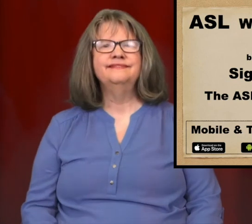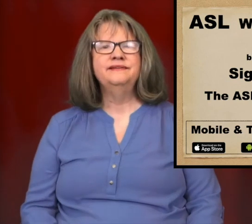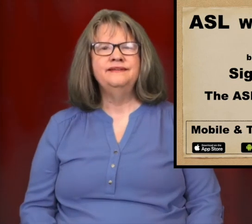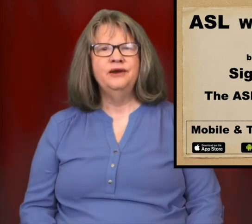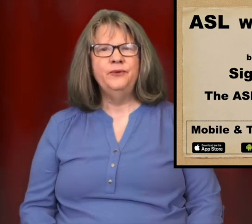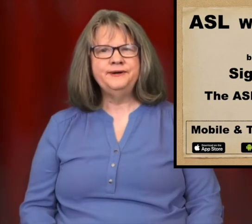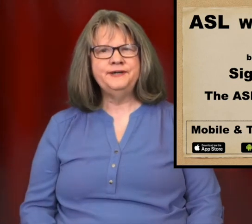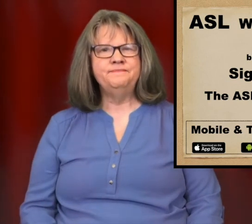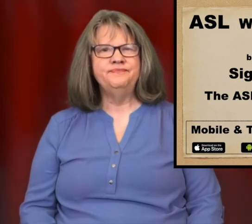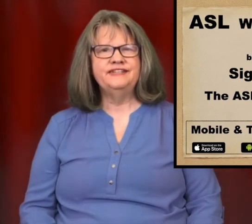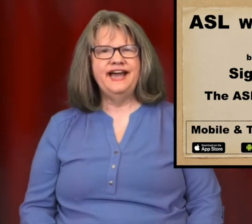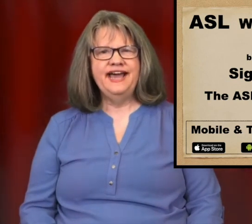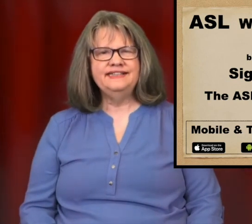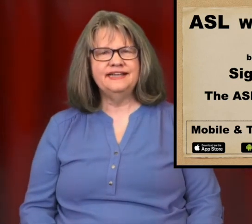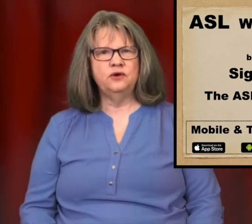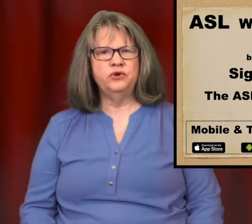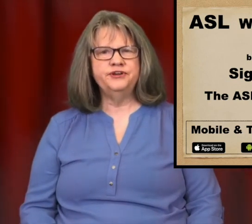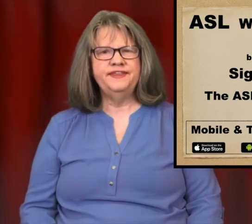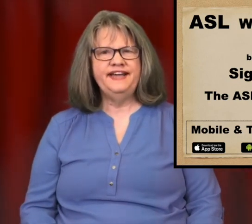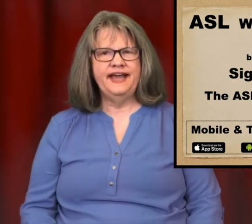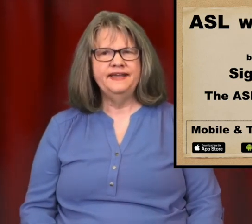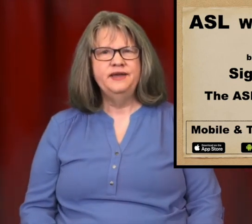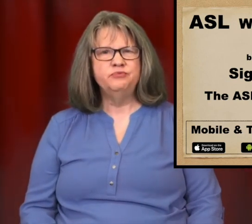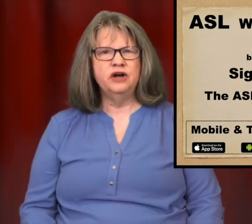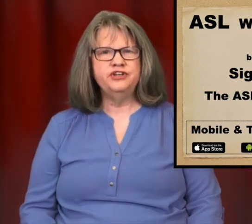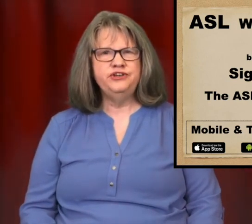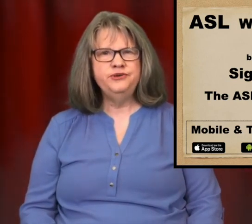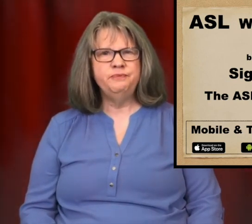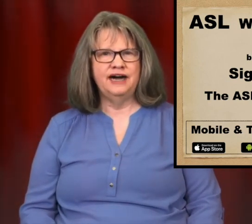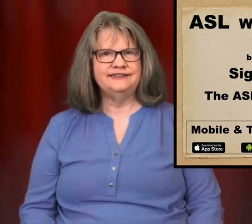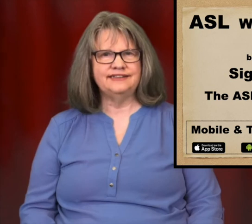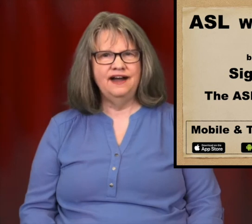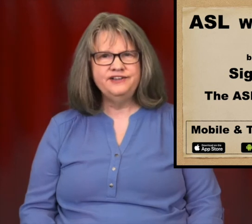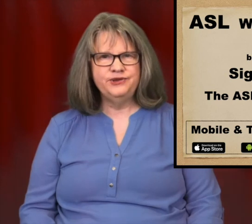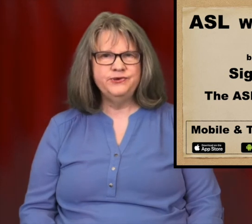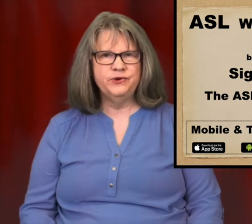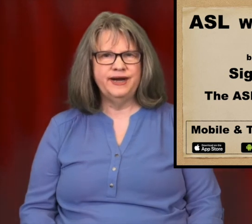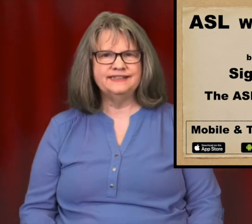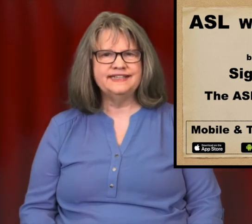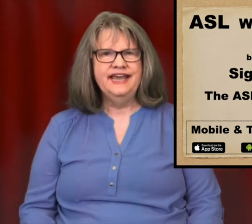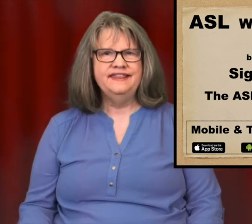Welcome to ASL Word Of The Day, brought to you by SignCueQuest, The